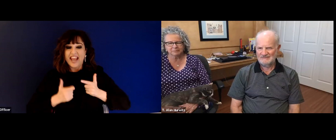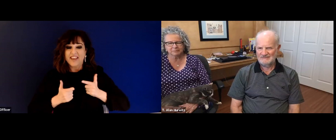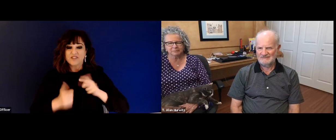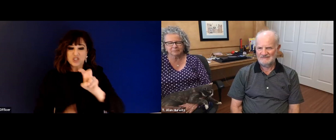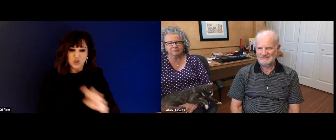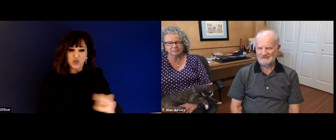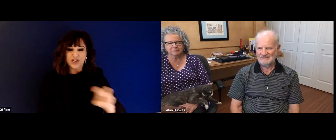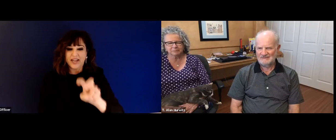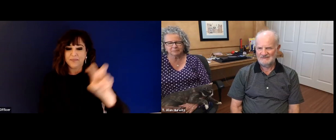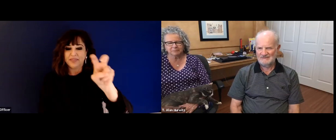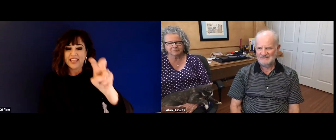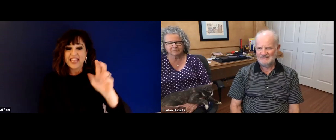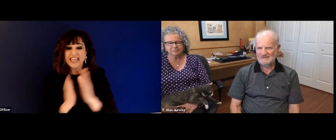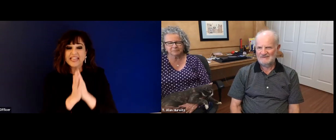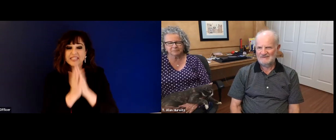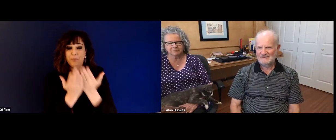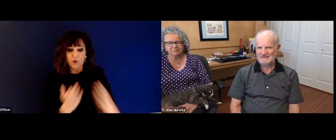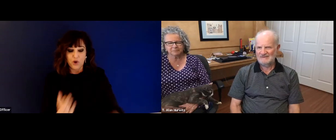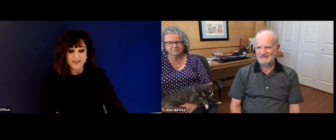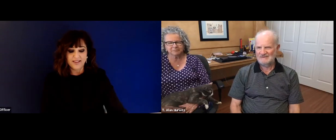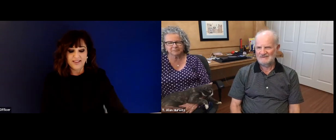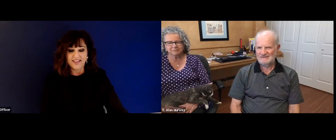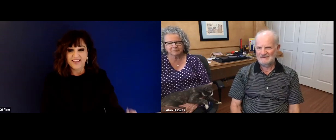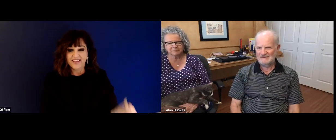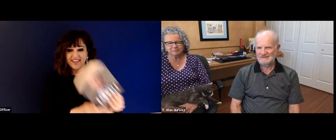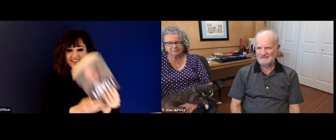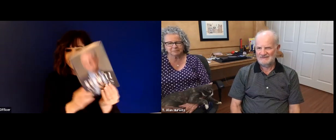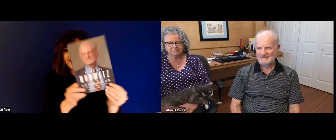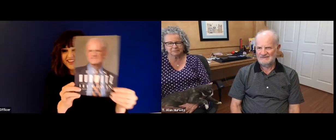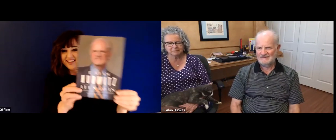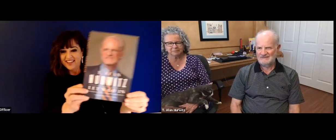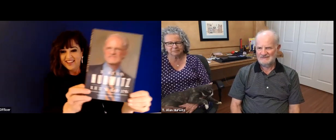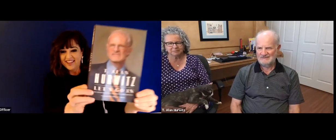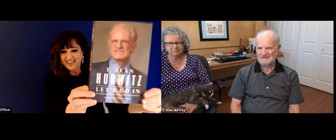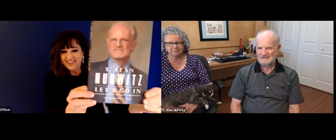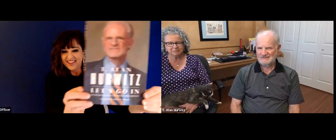listen to my conversation with Dr. Hurwitz tonight. And we're